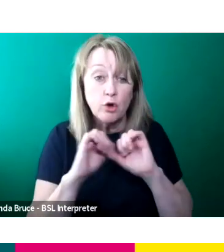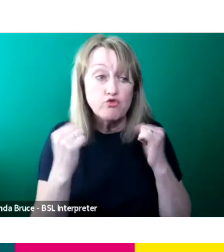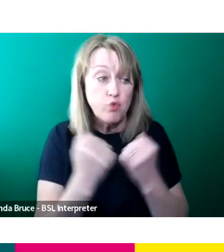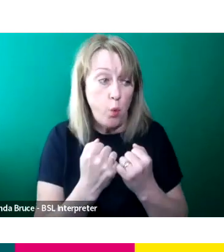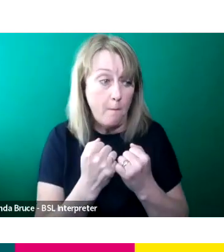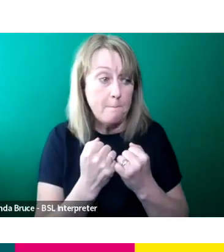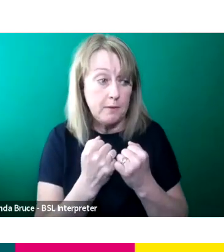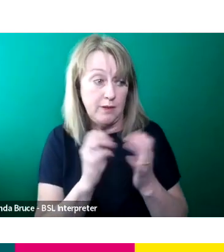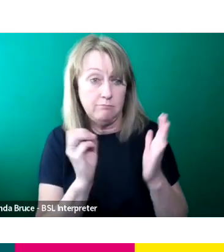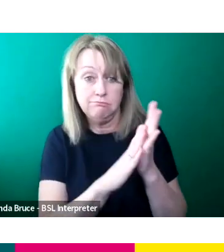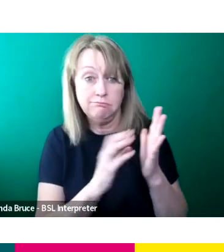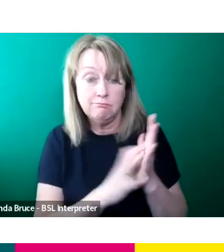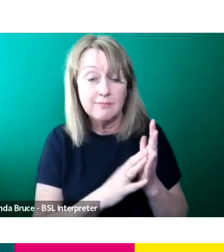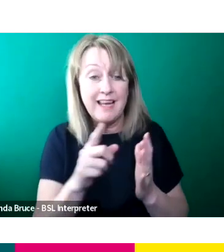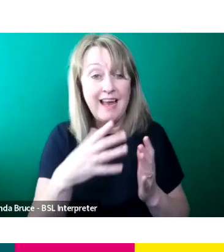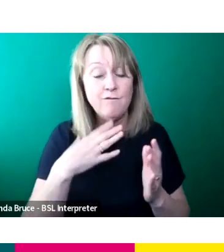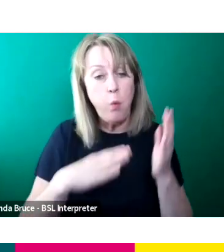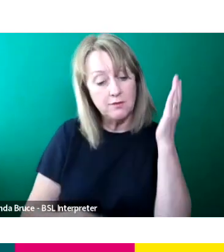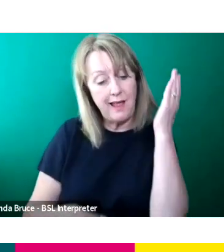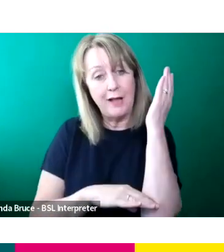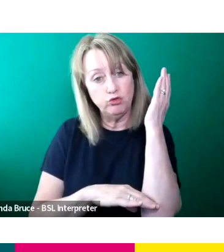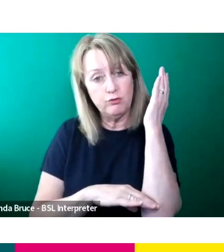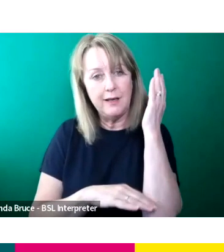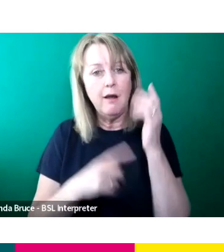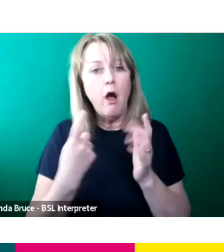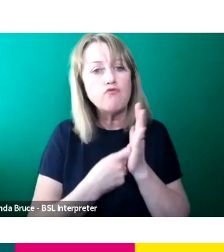So if you're looking for entry level roles, all of our Runner opportunities, whether it's